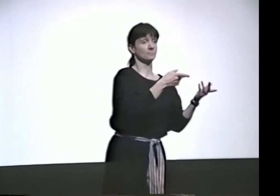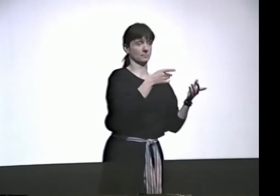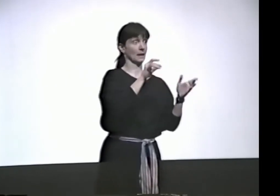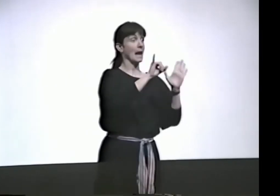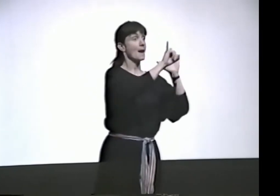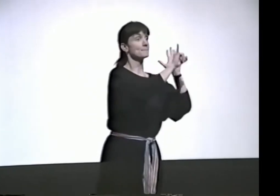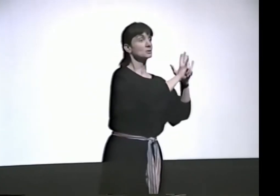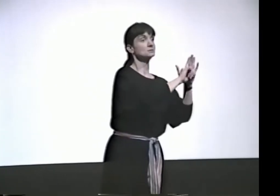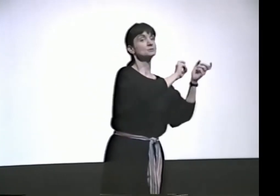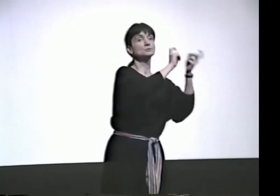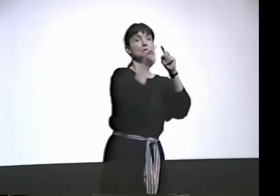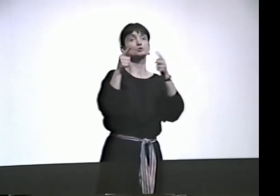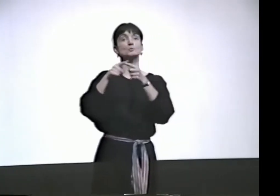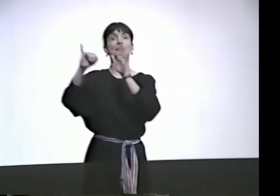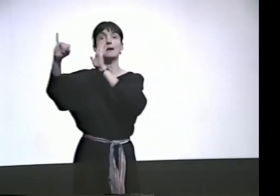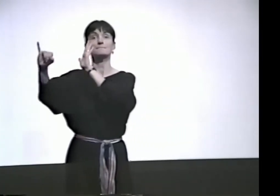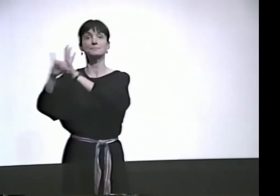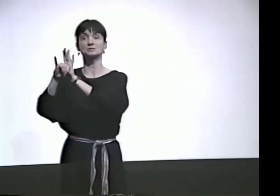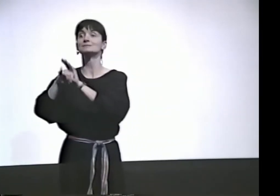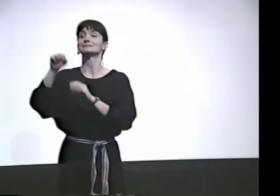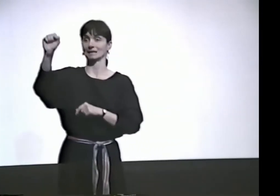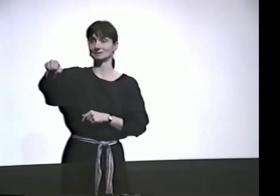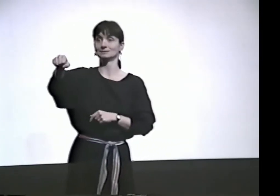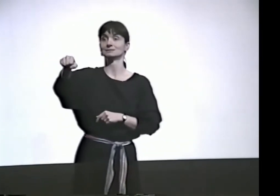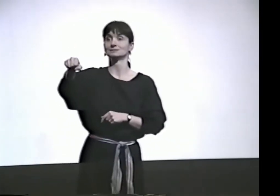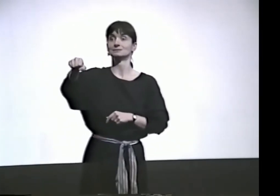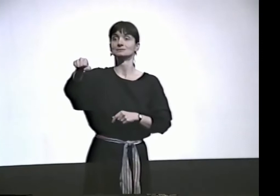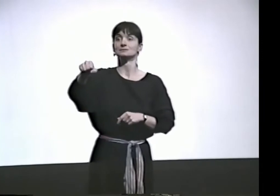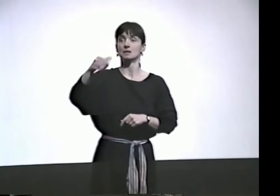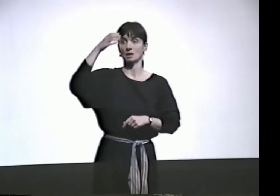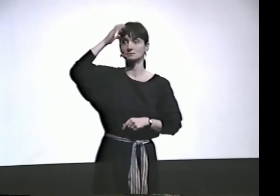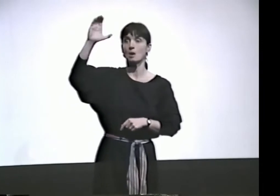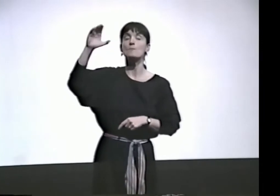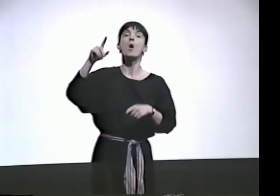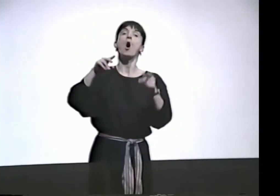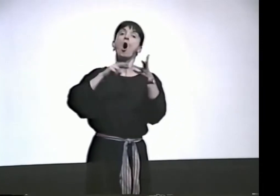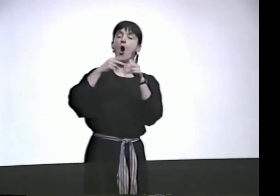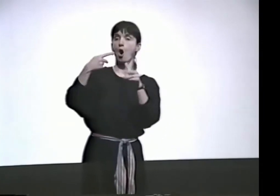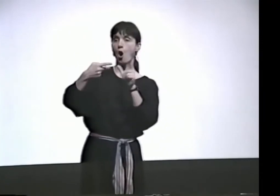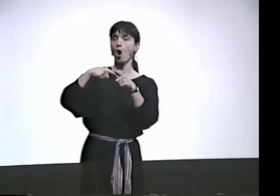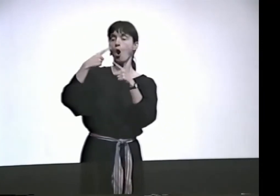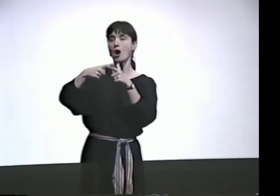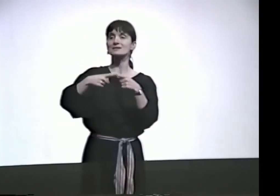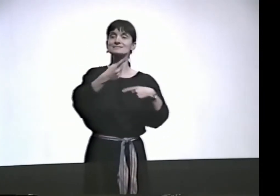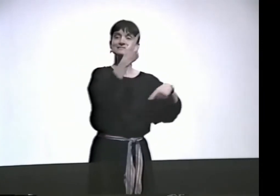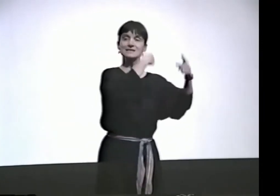HE ASKED ABOUT TRANSFORMING IMAGES TO IMAGE-- FROM IMAGE TO IMAGE,